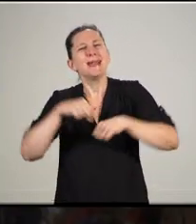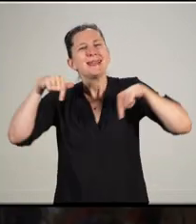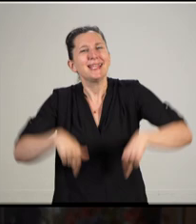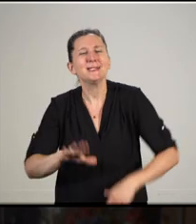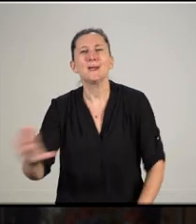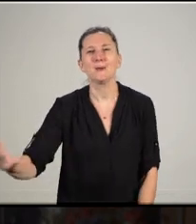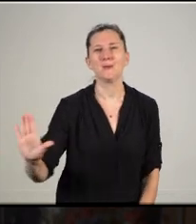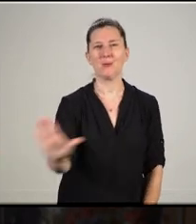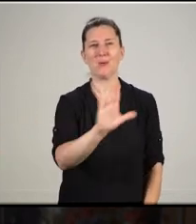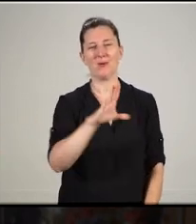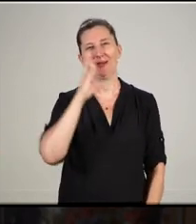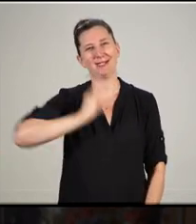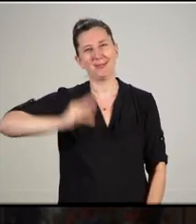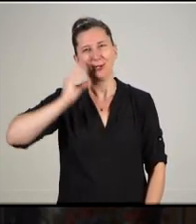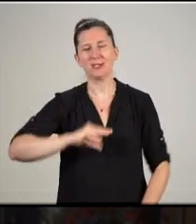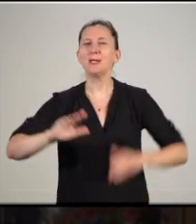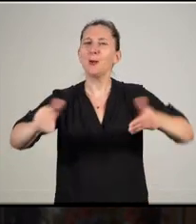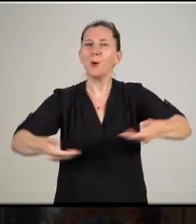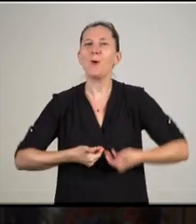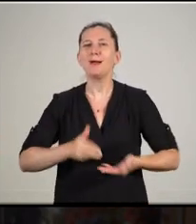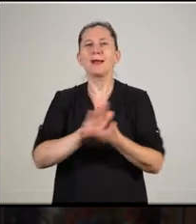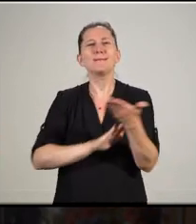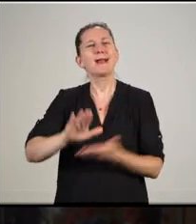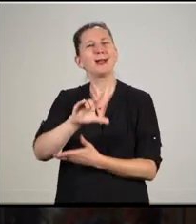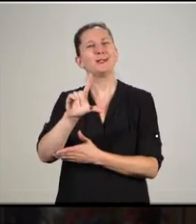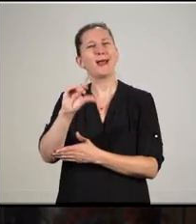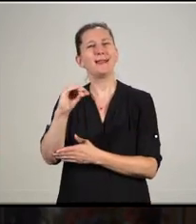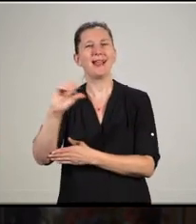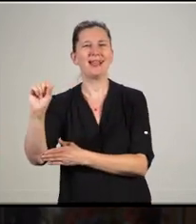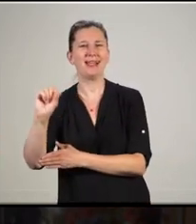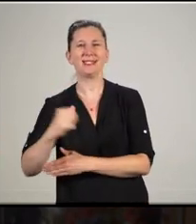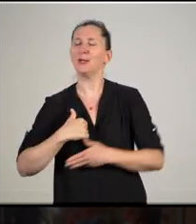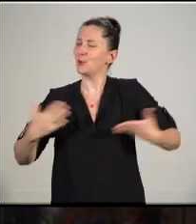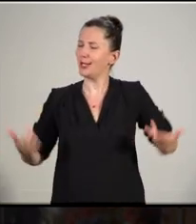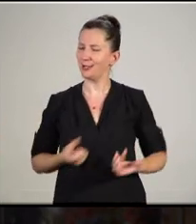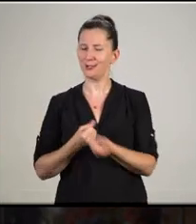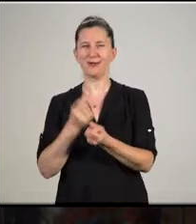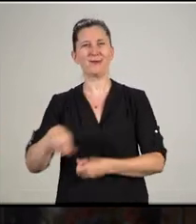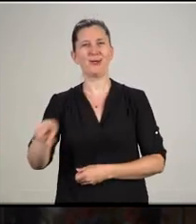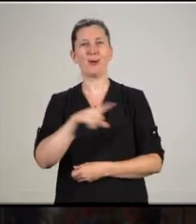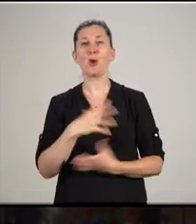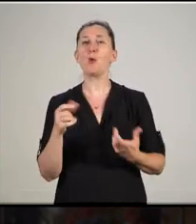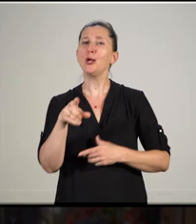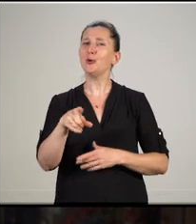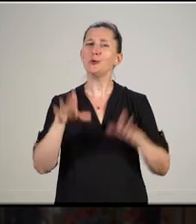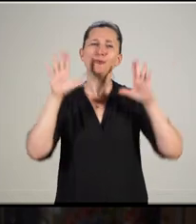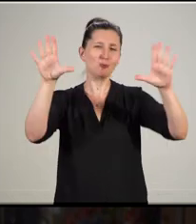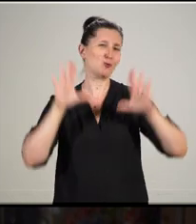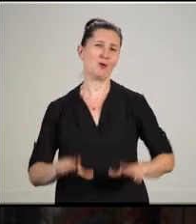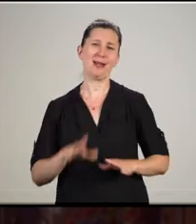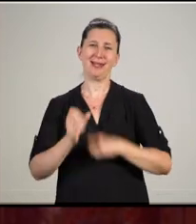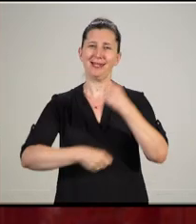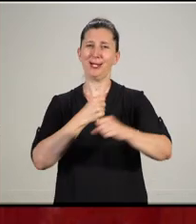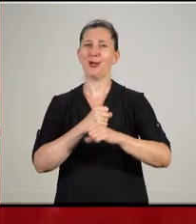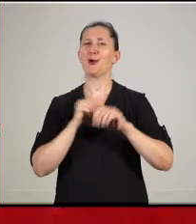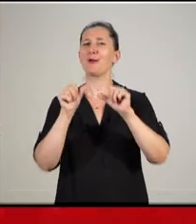Letters & Science. We are here for you, and we want you to have a fantastic year. On, Wisconsin!